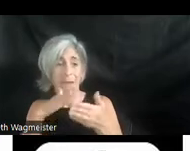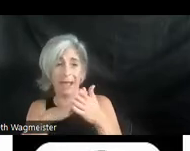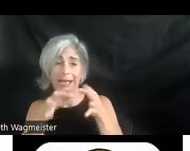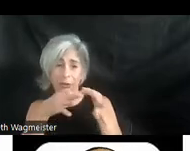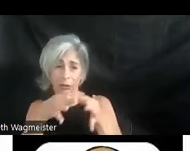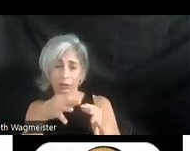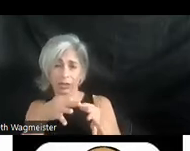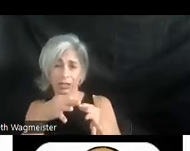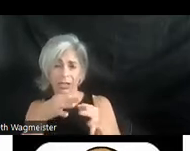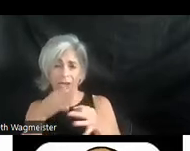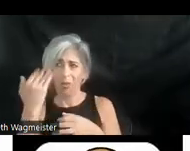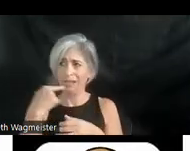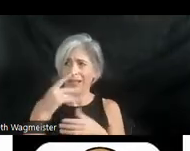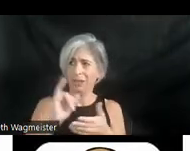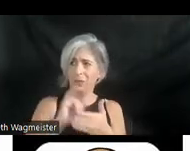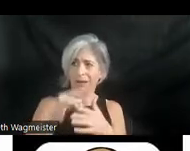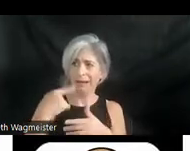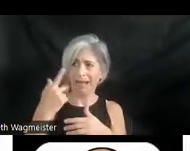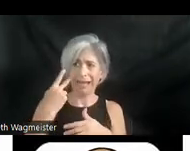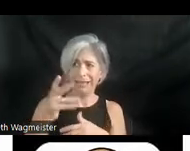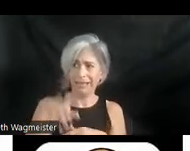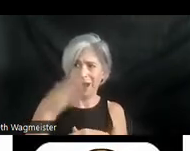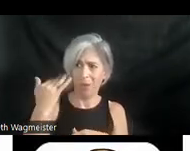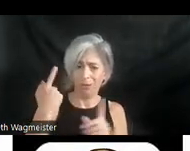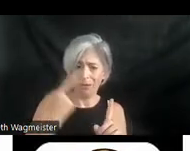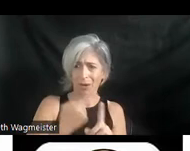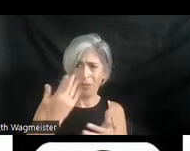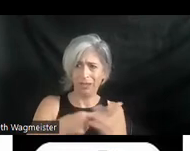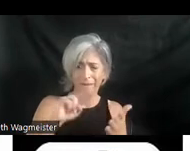It's like why is that guy telling me what I can see. What is that. It can be distracting